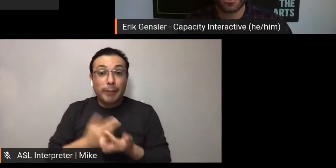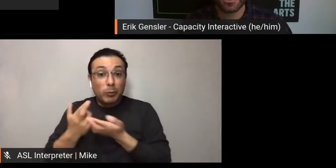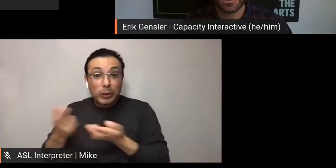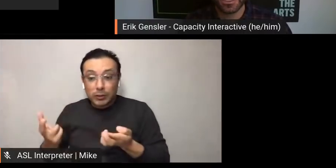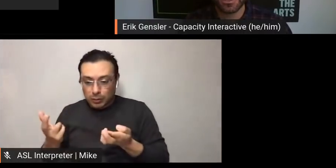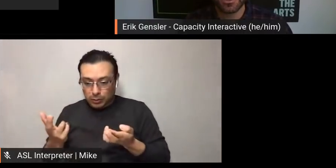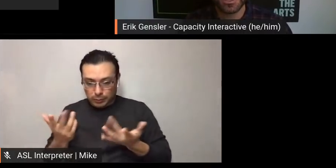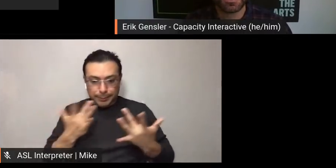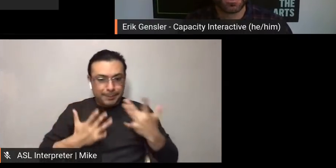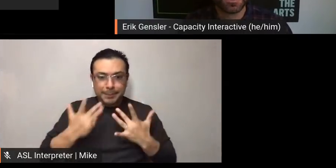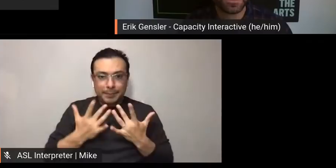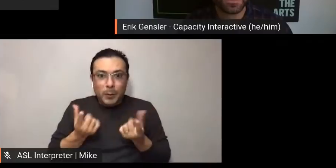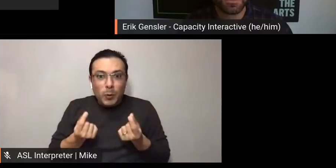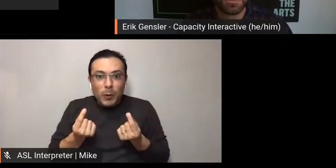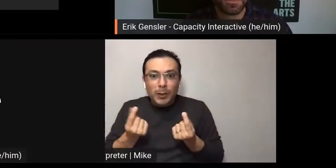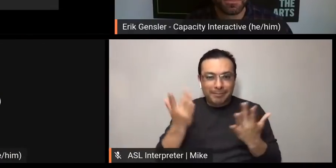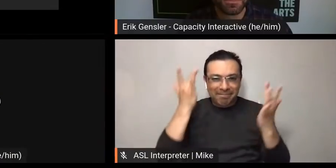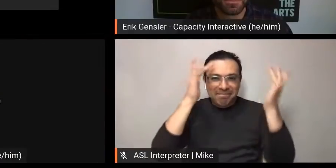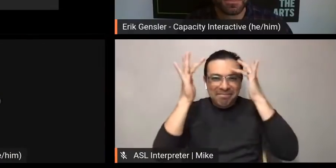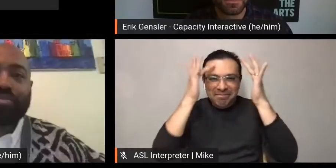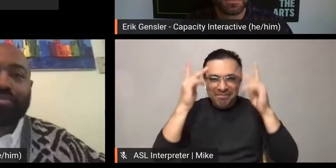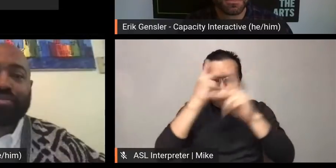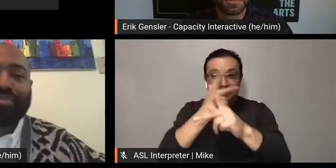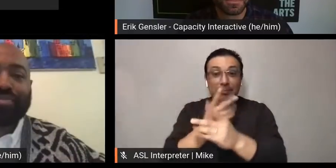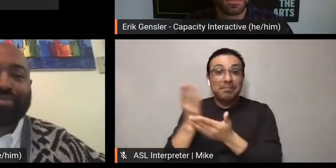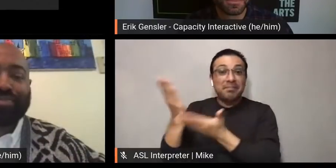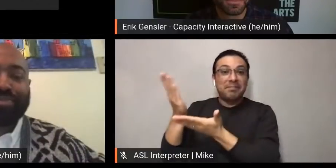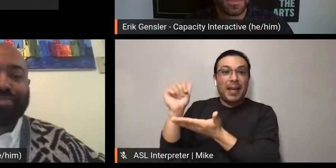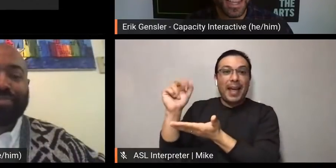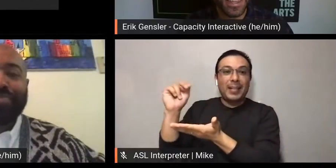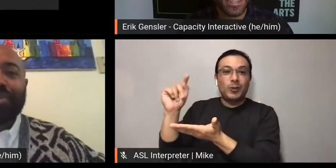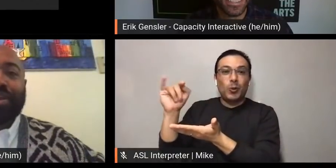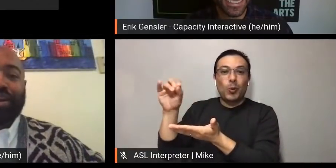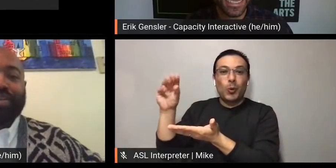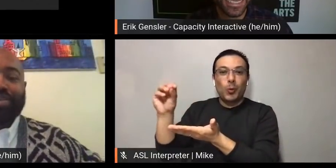introduce Antonio! Hi, there!